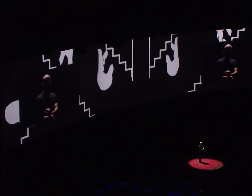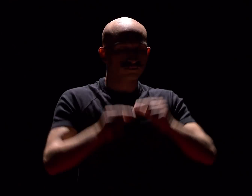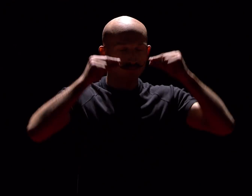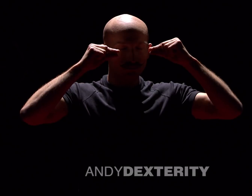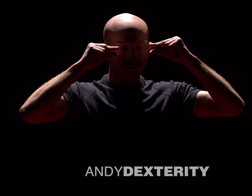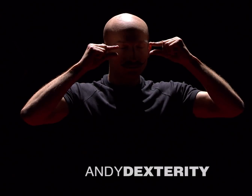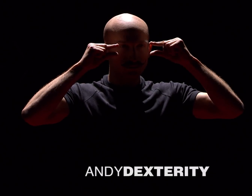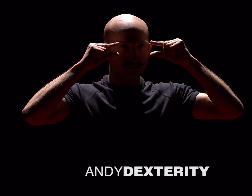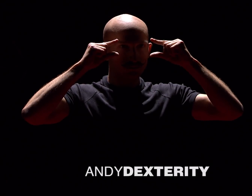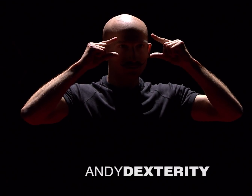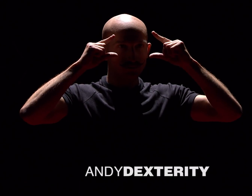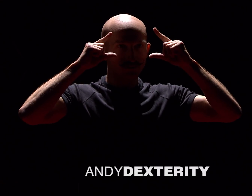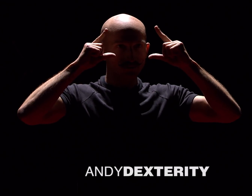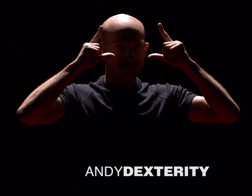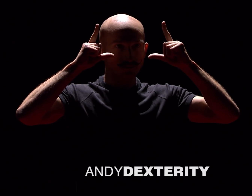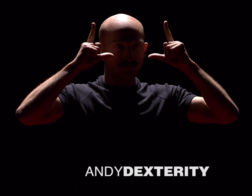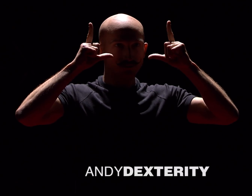Open your eyes